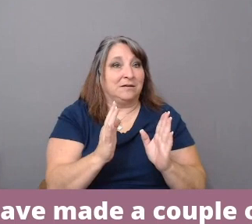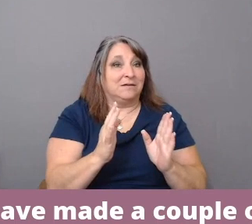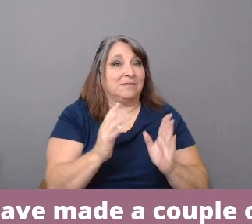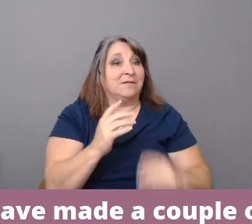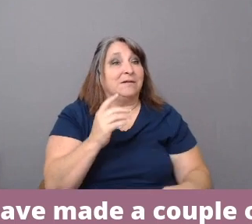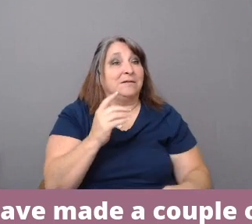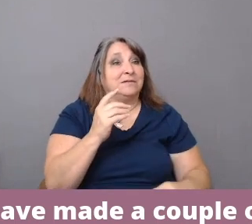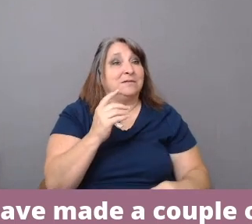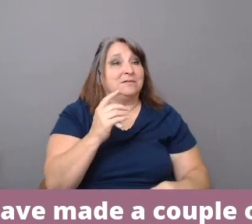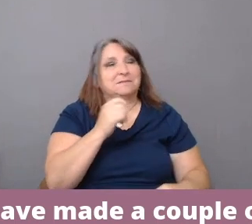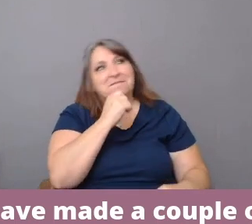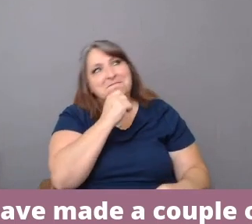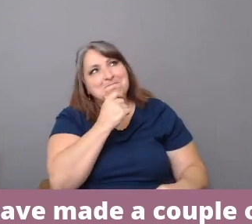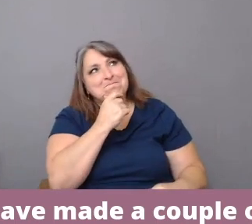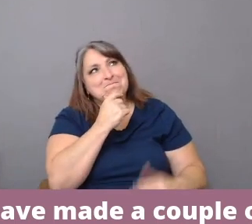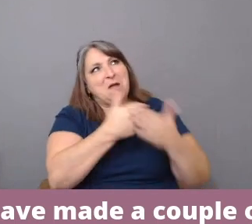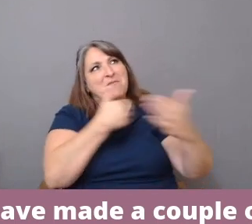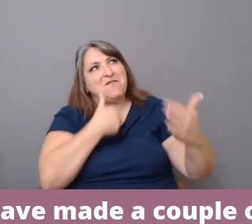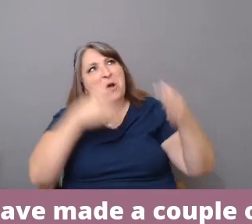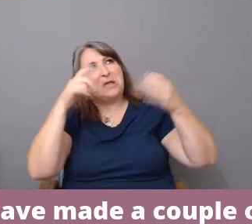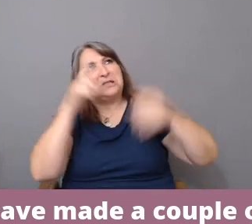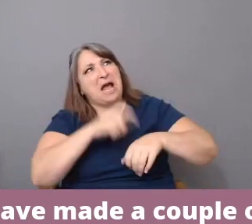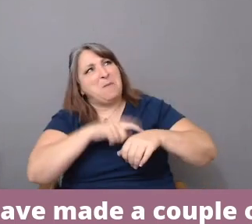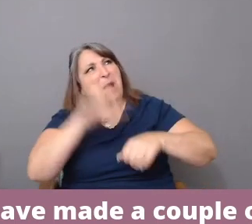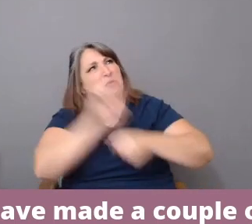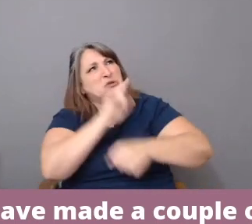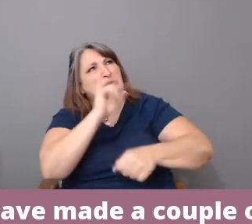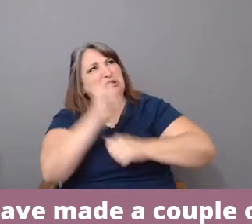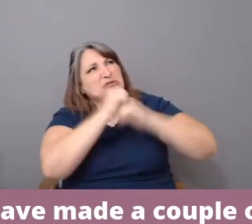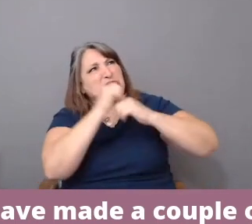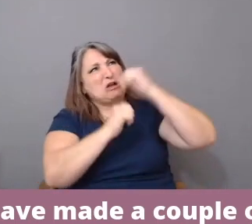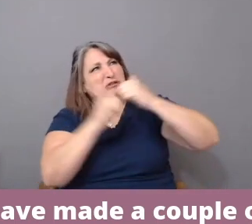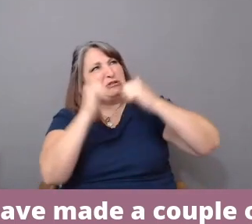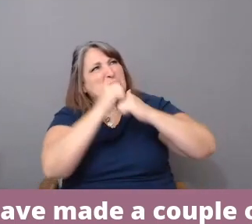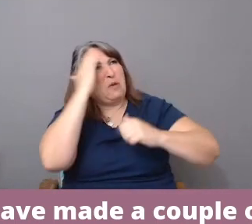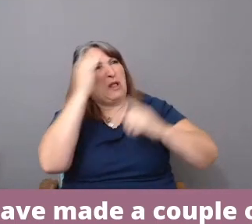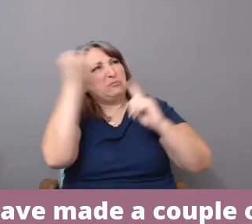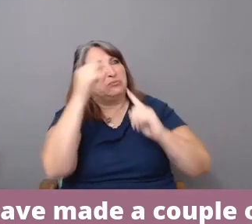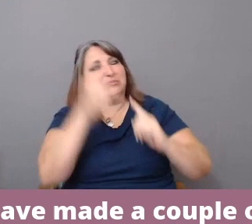I'm going to use this structure or this whatever. It takes me a while to get to it because I